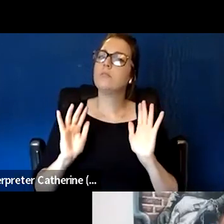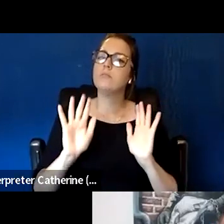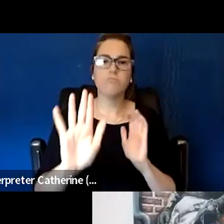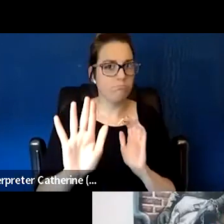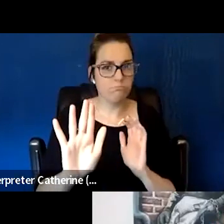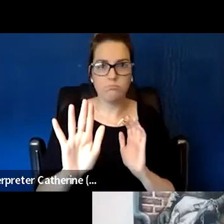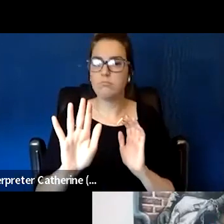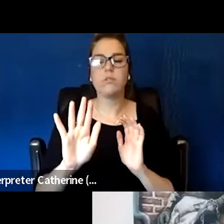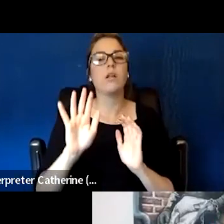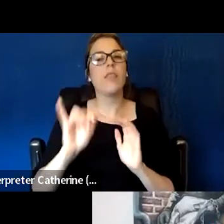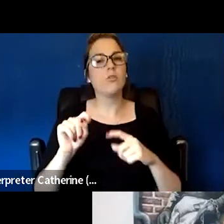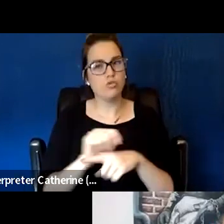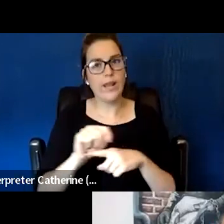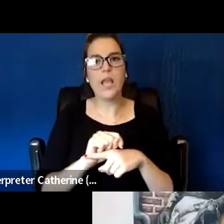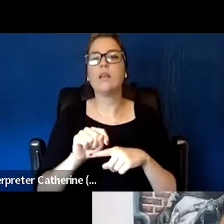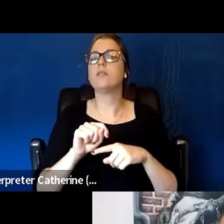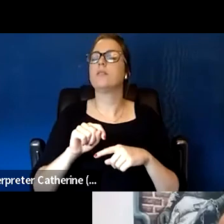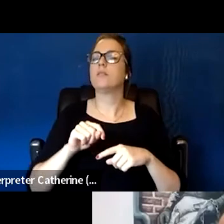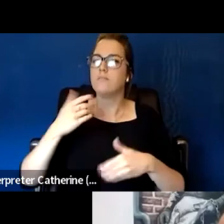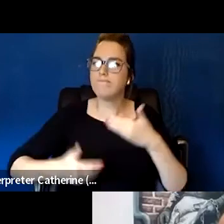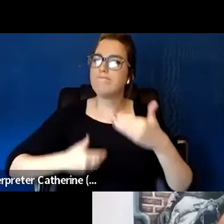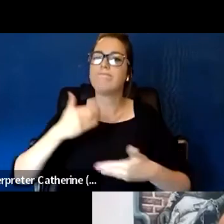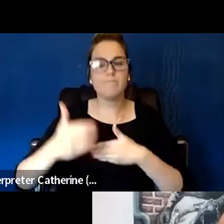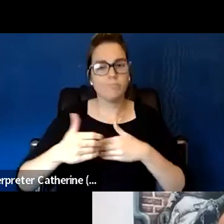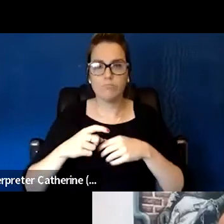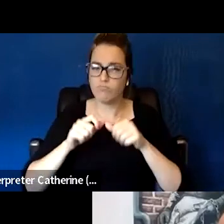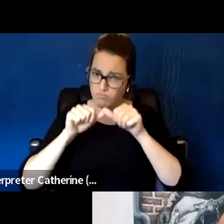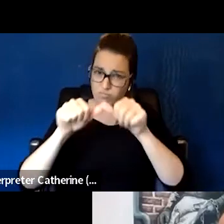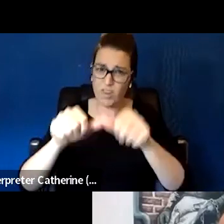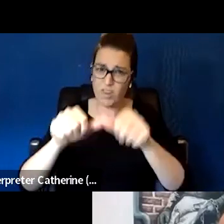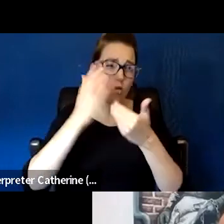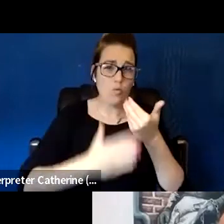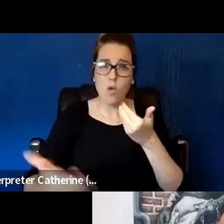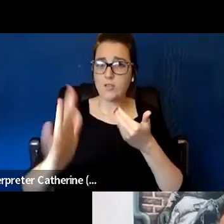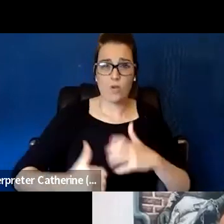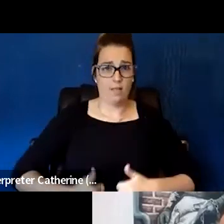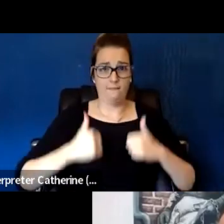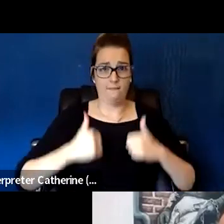and lifelong mission and process to integrating those principles deeply